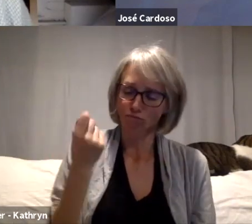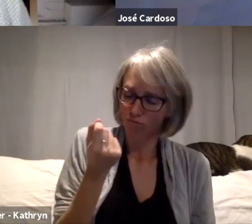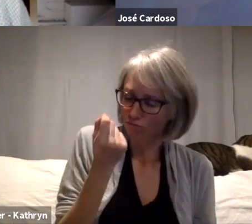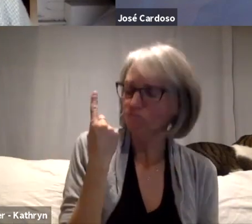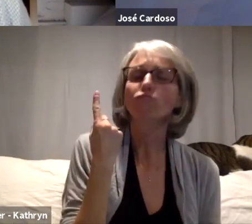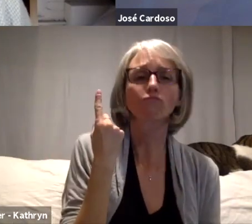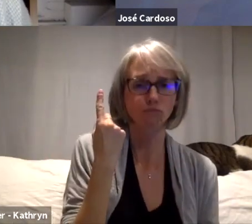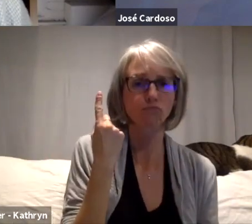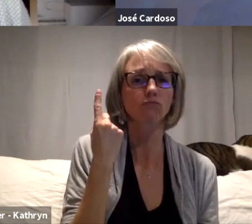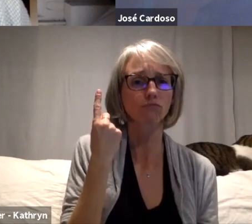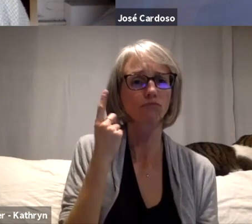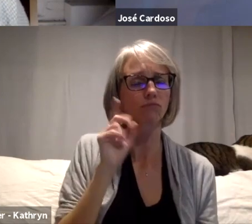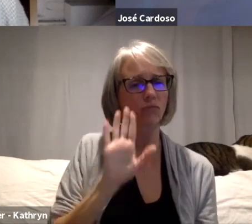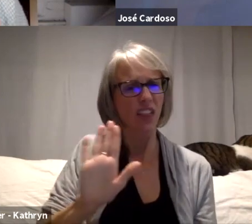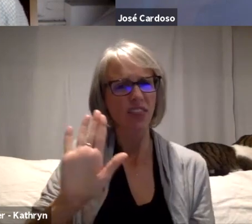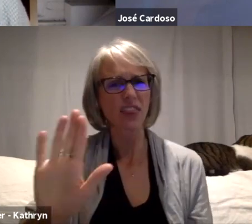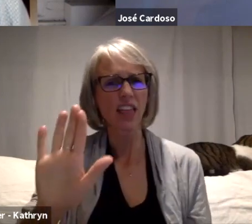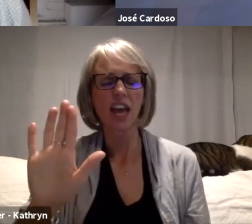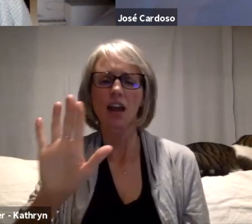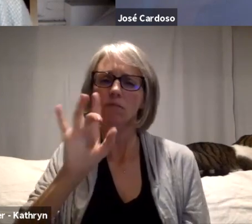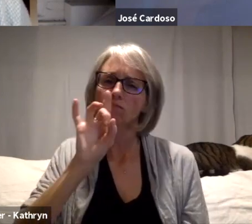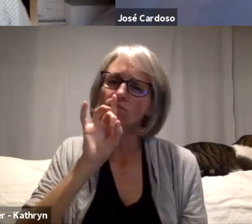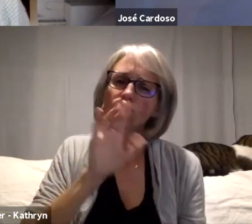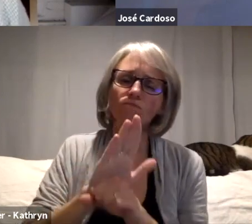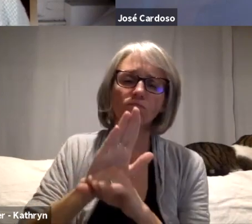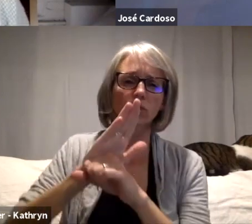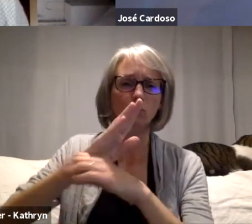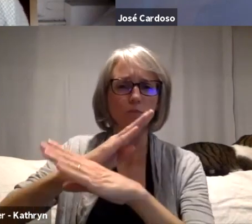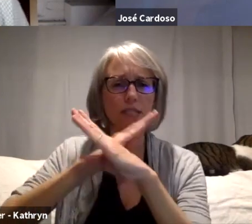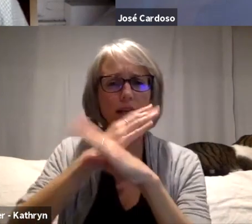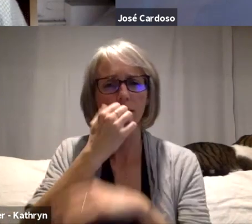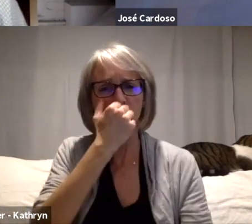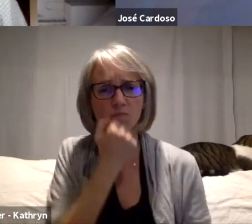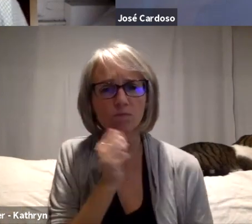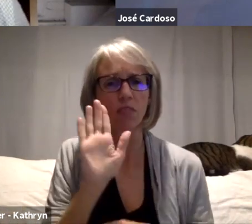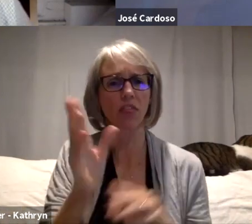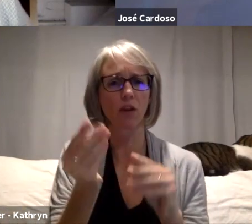they were about protecting and how it was for you to get there, that journey also,